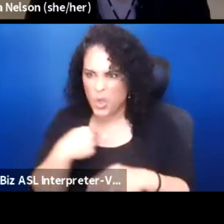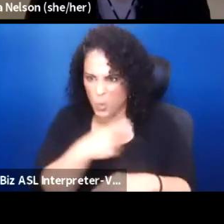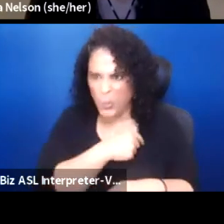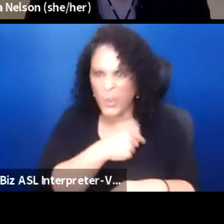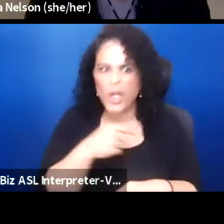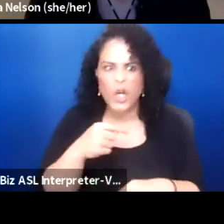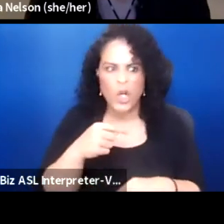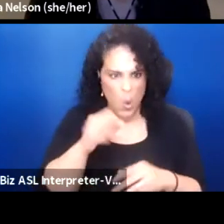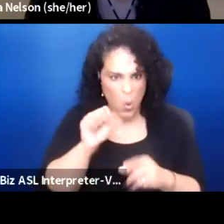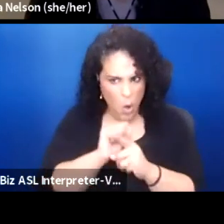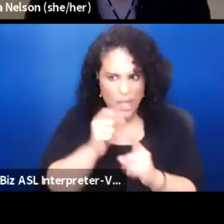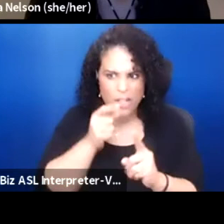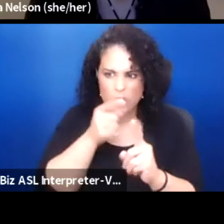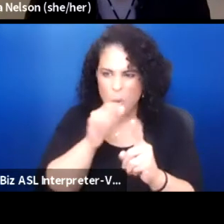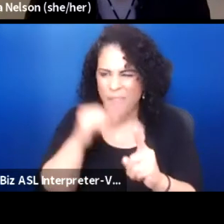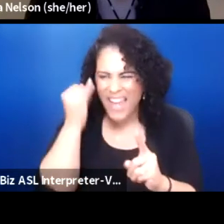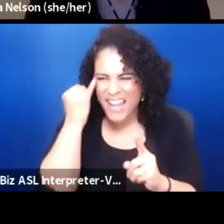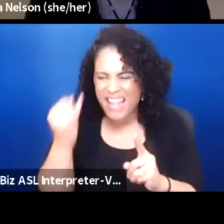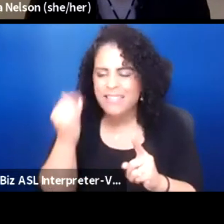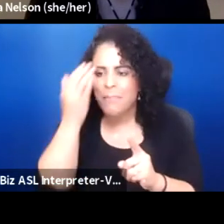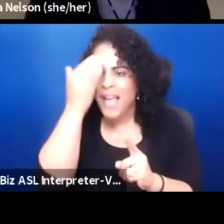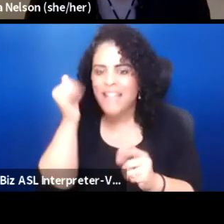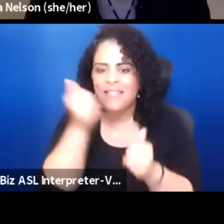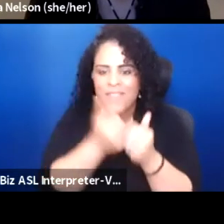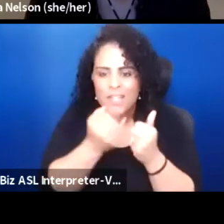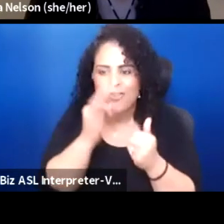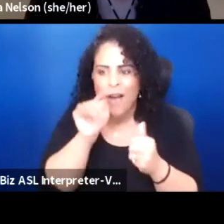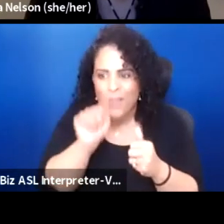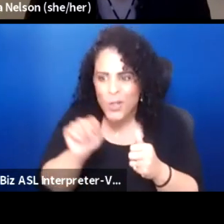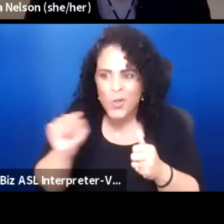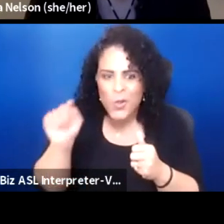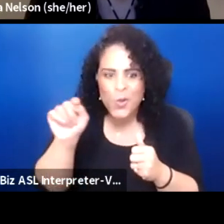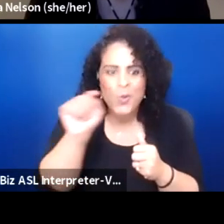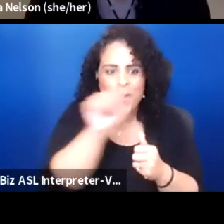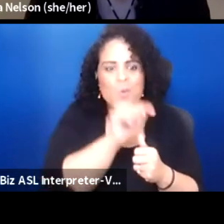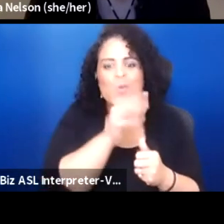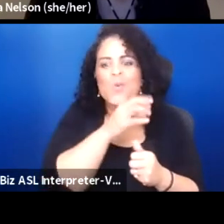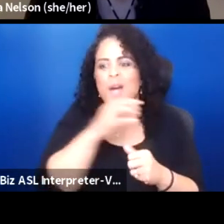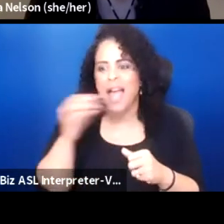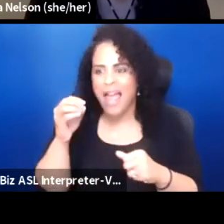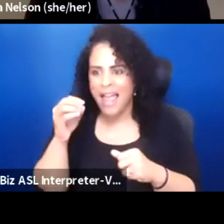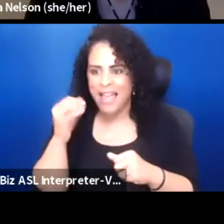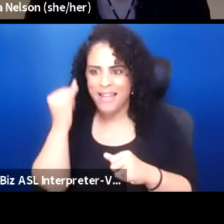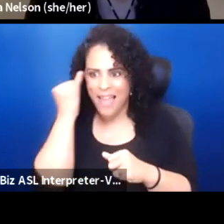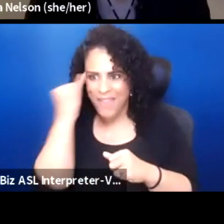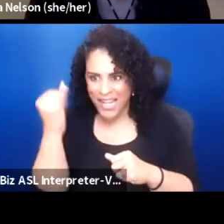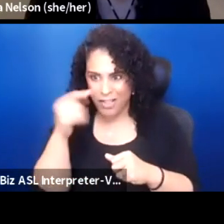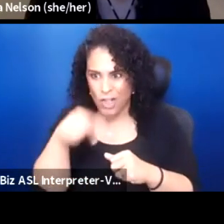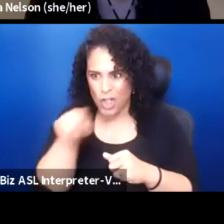And it's because of each of you and the ideas that you're carrying forward,